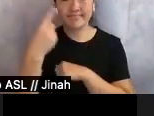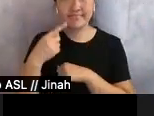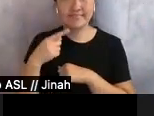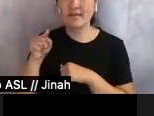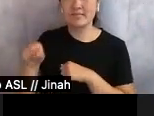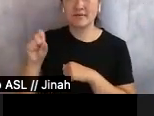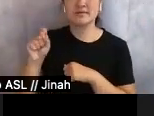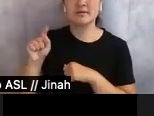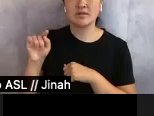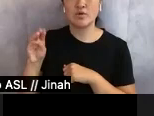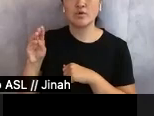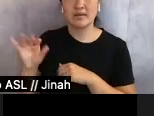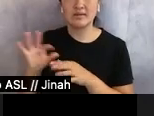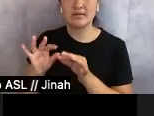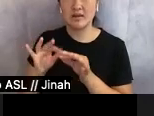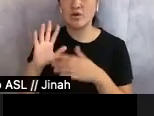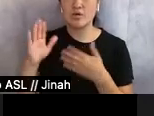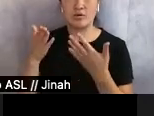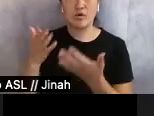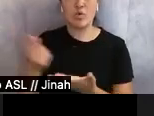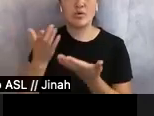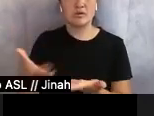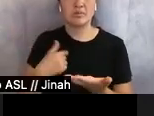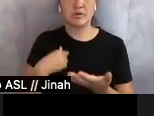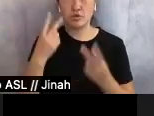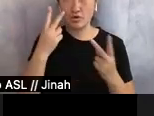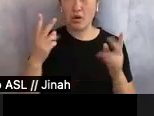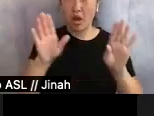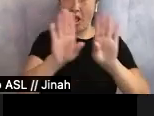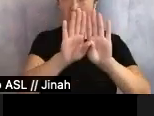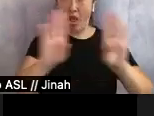but to her horror, all she saw was a wall of black. Katrina noticed her predicament